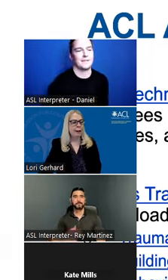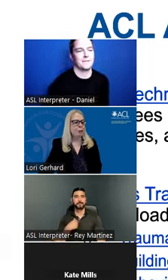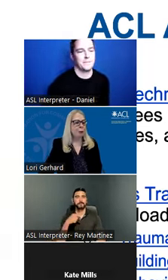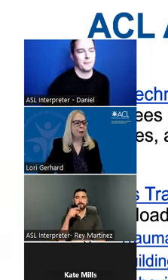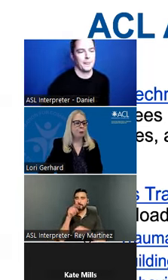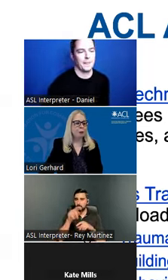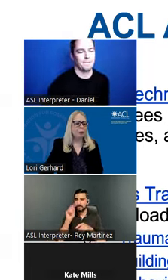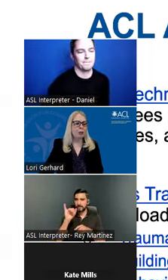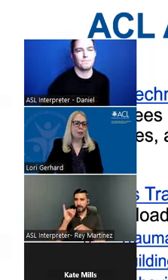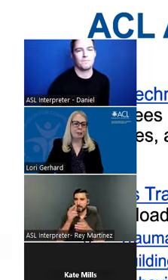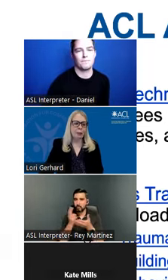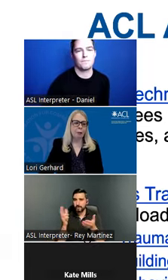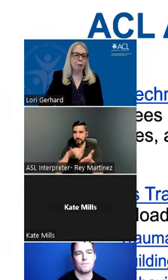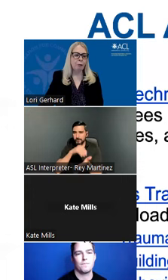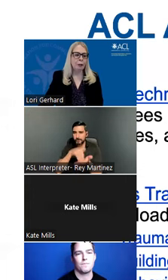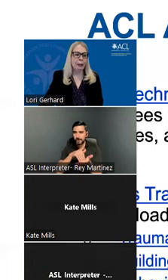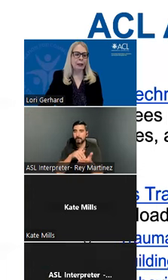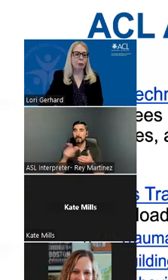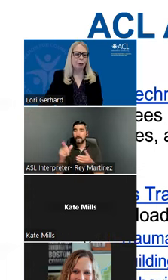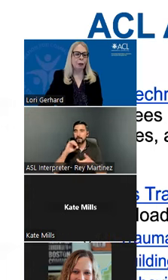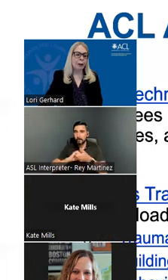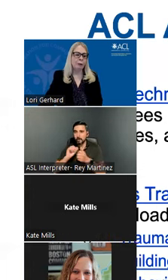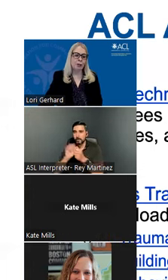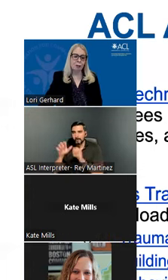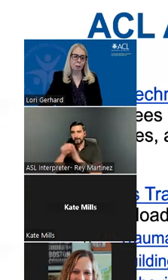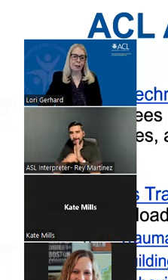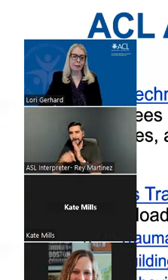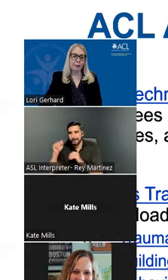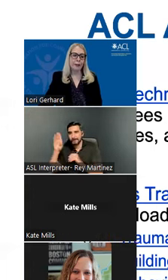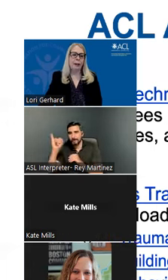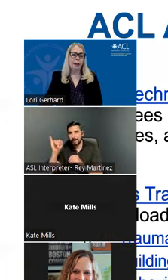and to partner with your state TBI program and/or a model systems grantee.